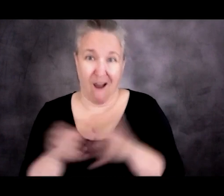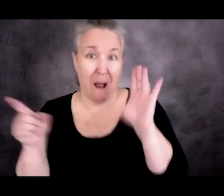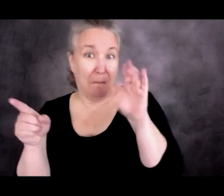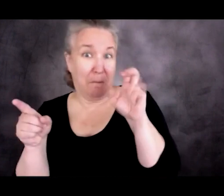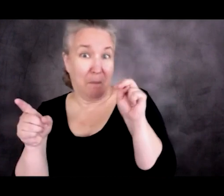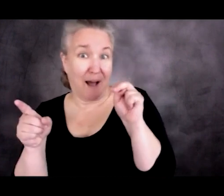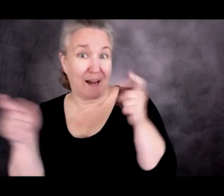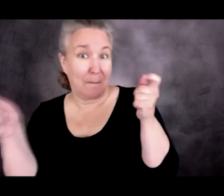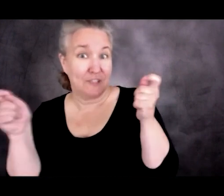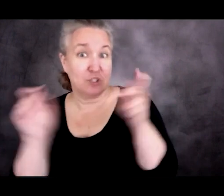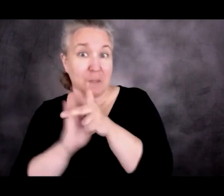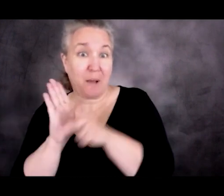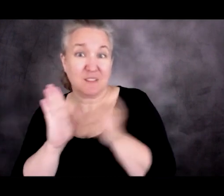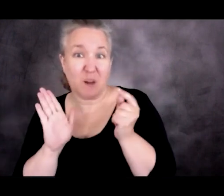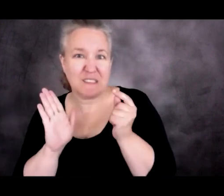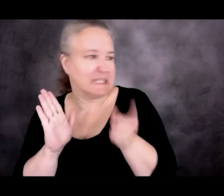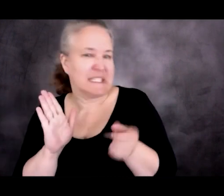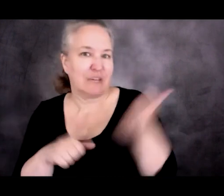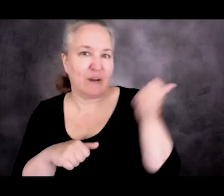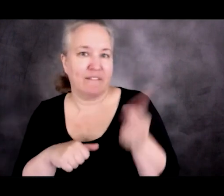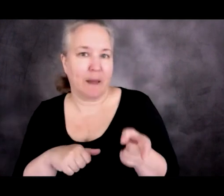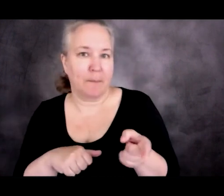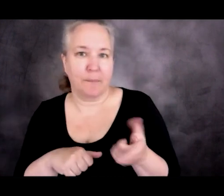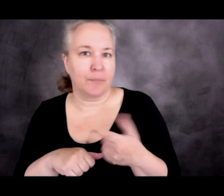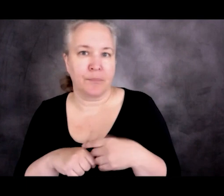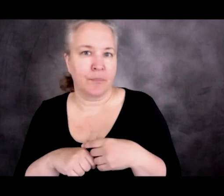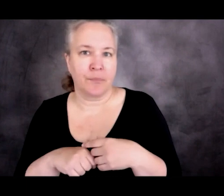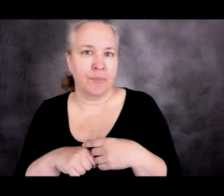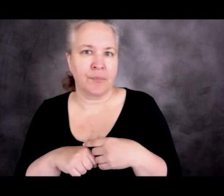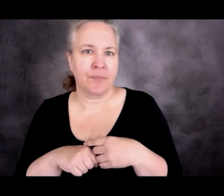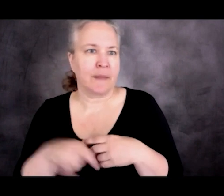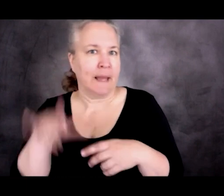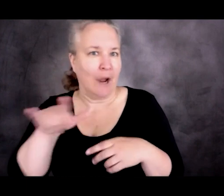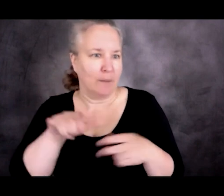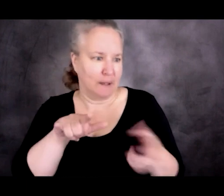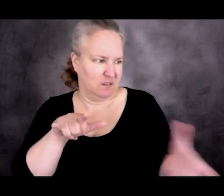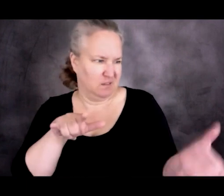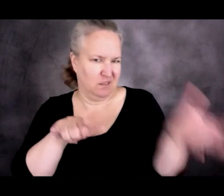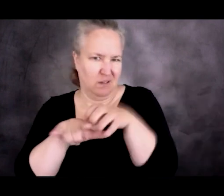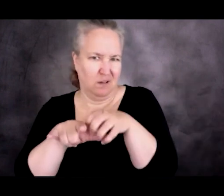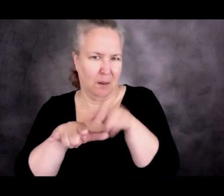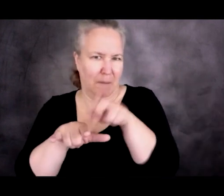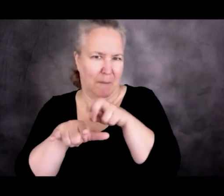was basically to get rid of them. Like put them on airplanes, and send them back to Haiti.